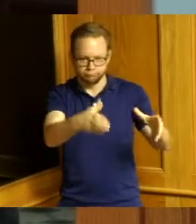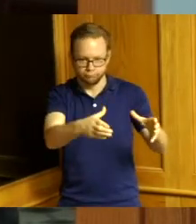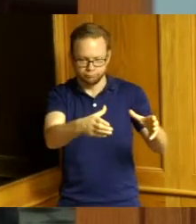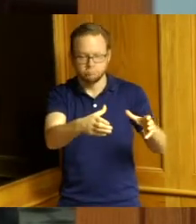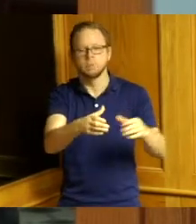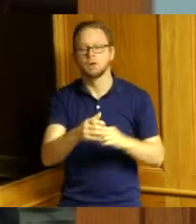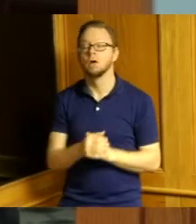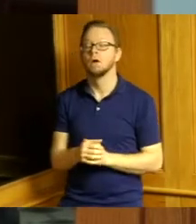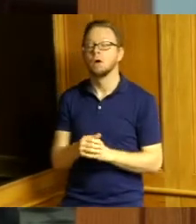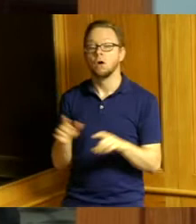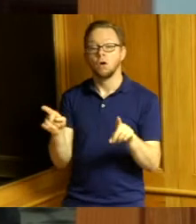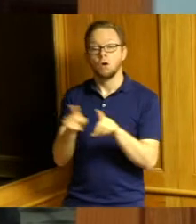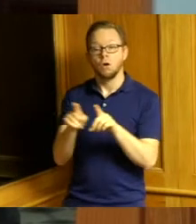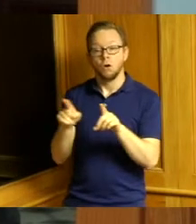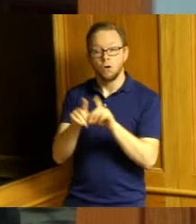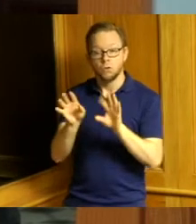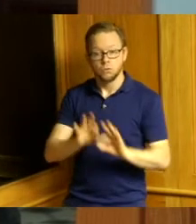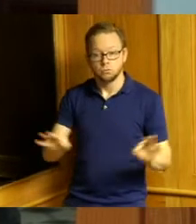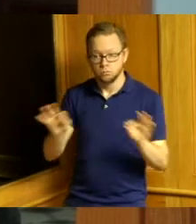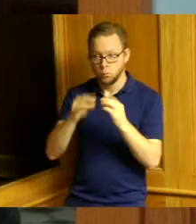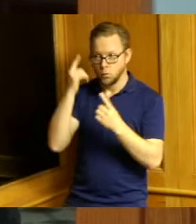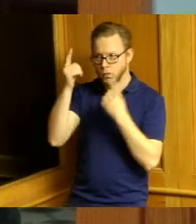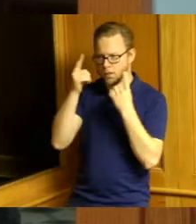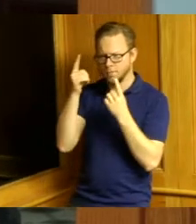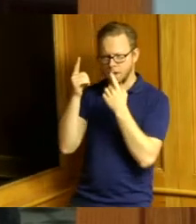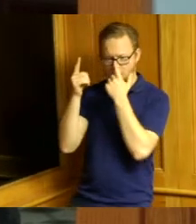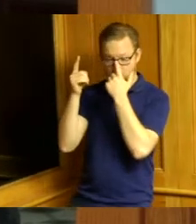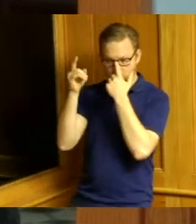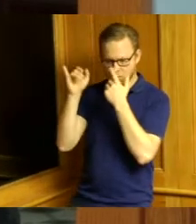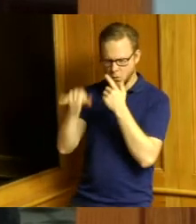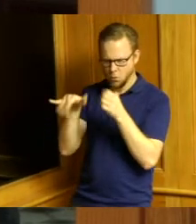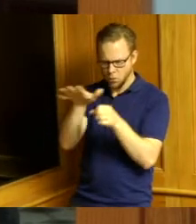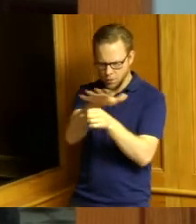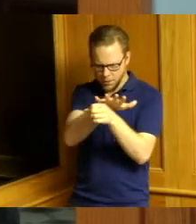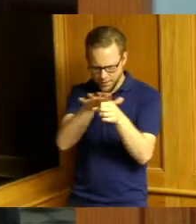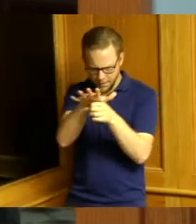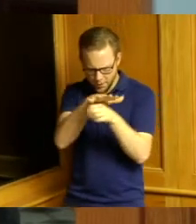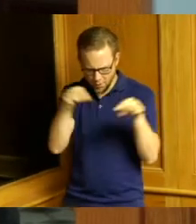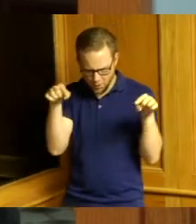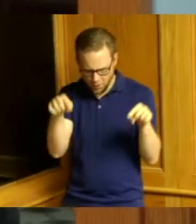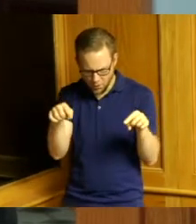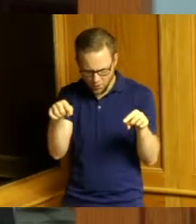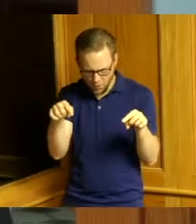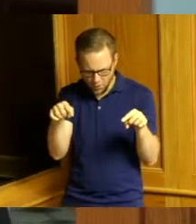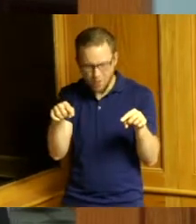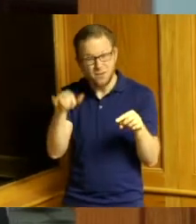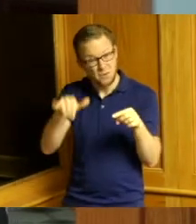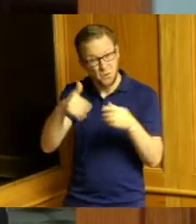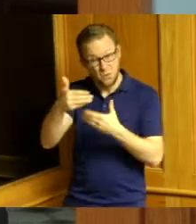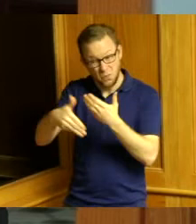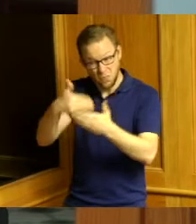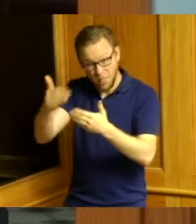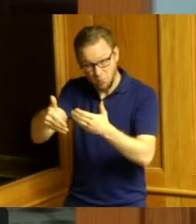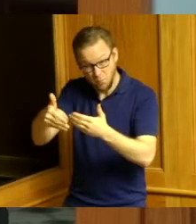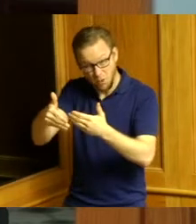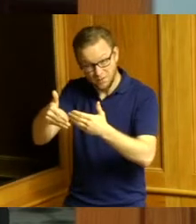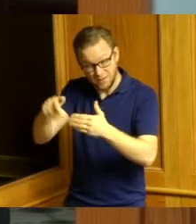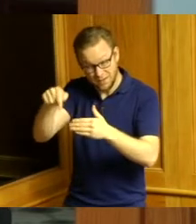to look at why the region puts its pro has has the process it has for establishing those priorities